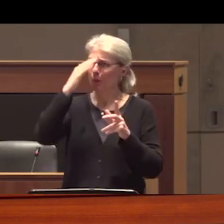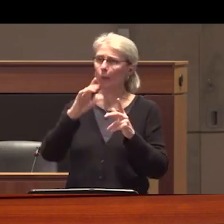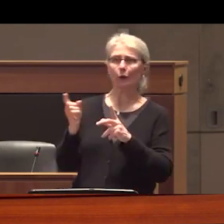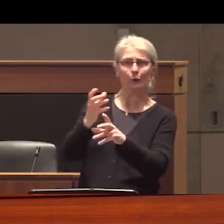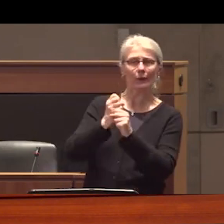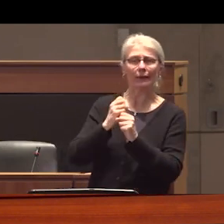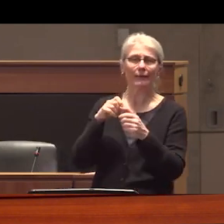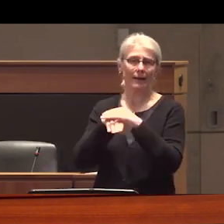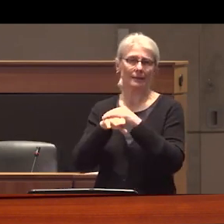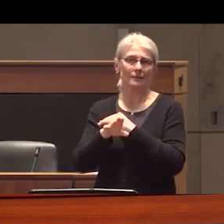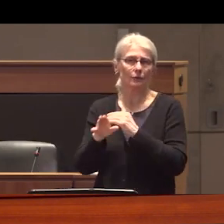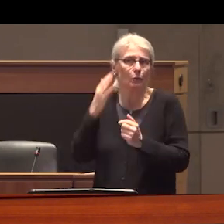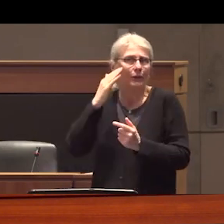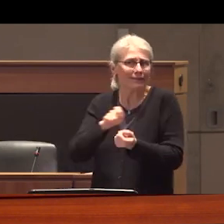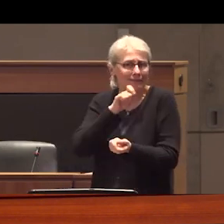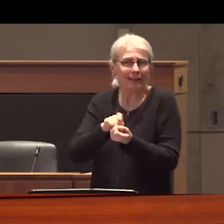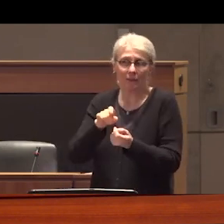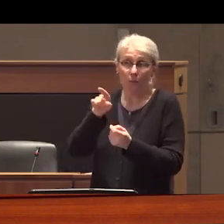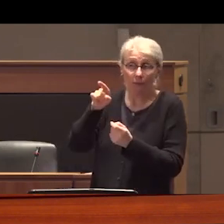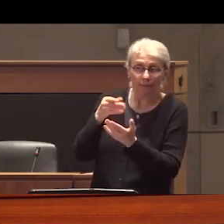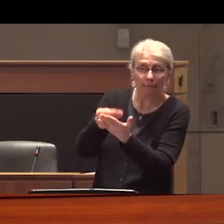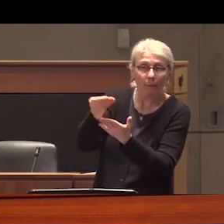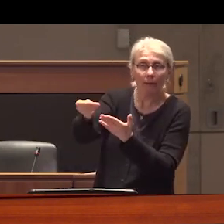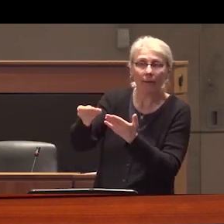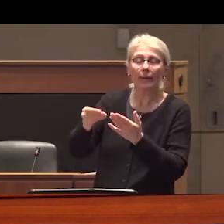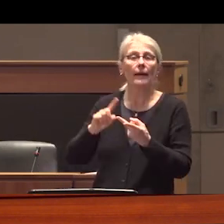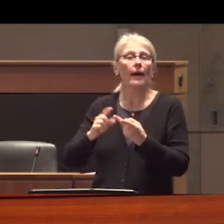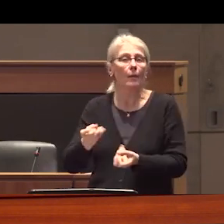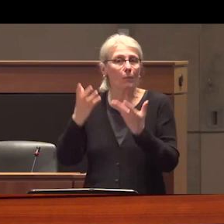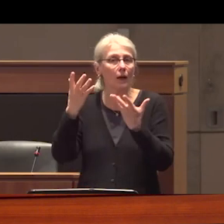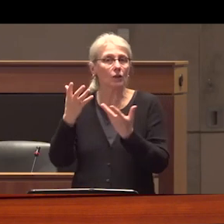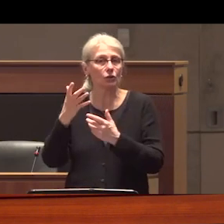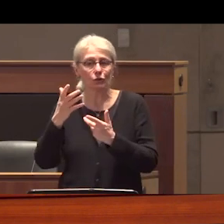that they know precisely what they are getting and in what quantity that does not put people